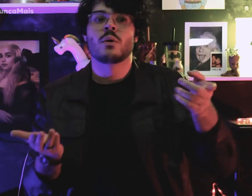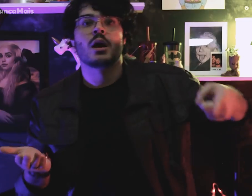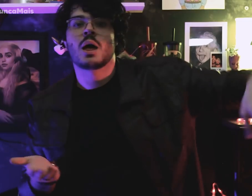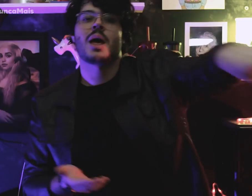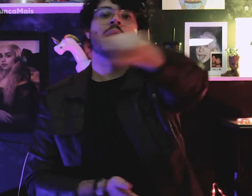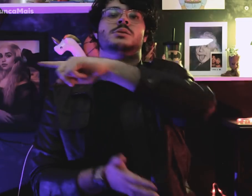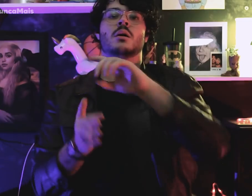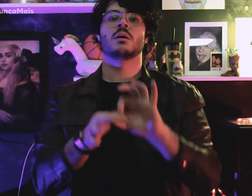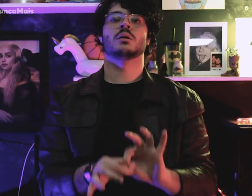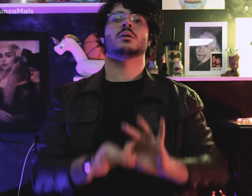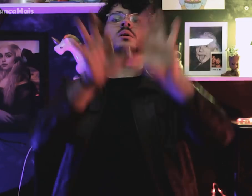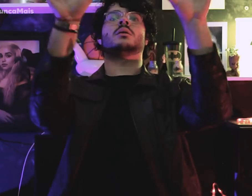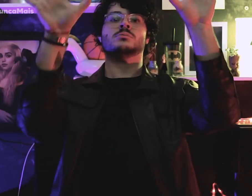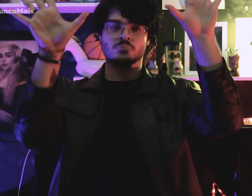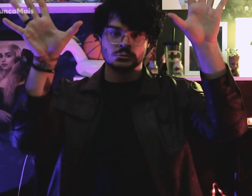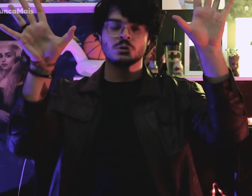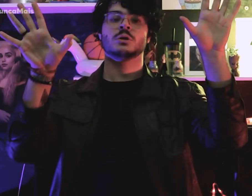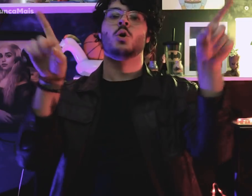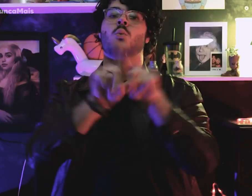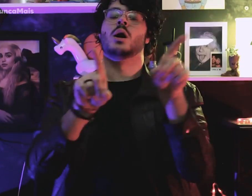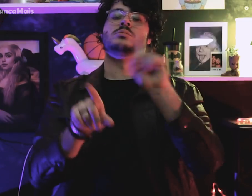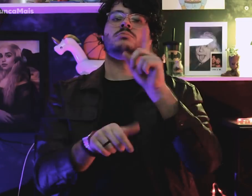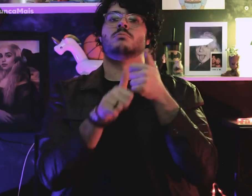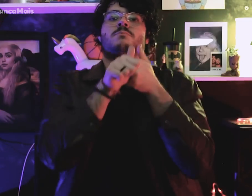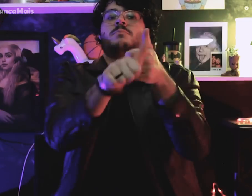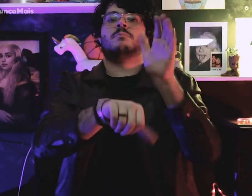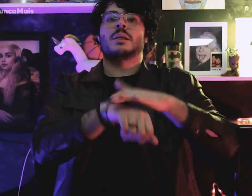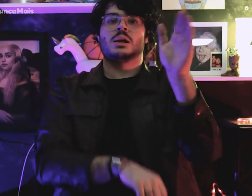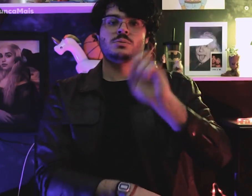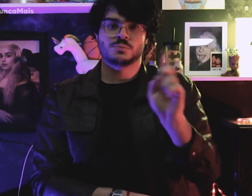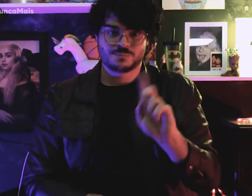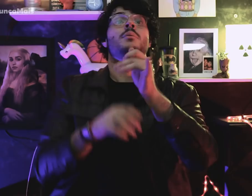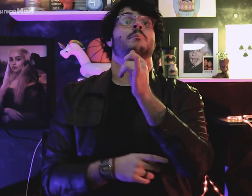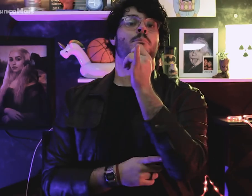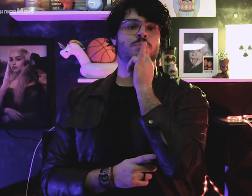eles foram liberados.